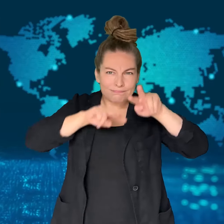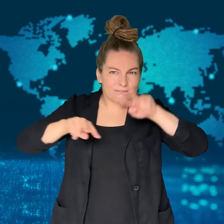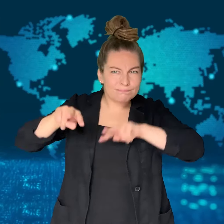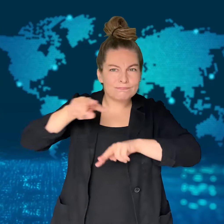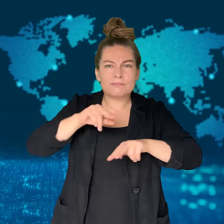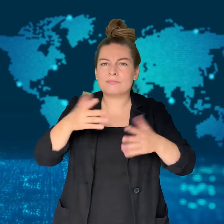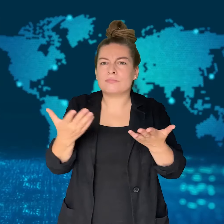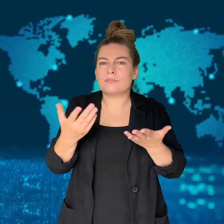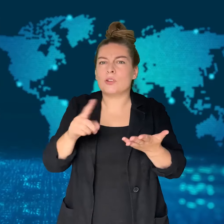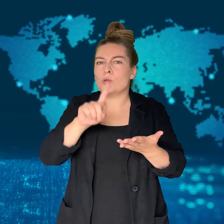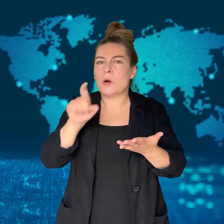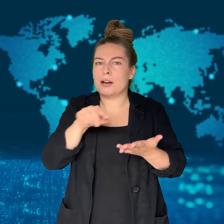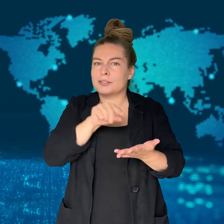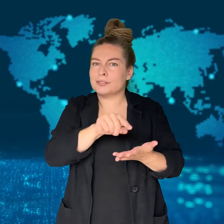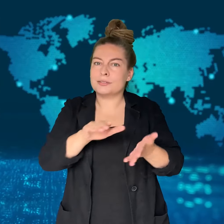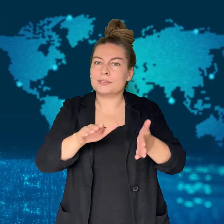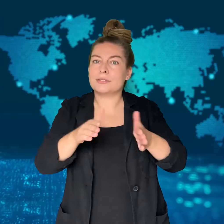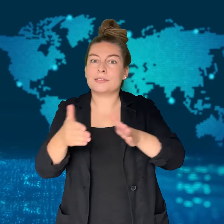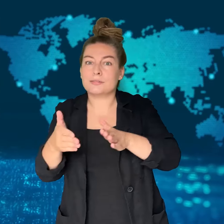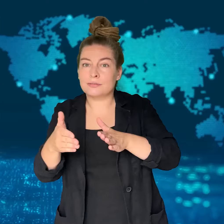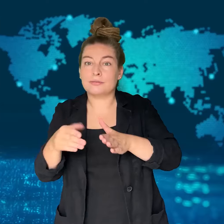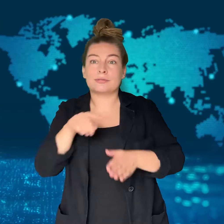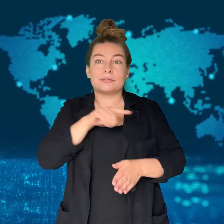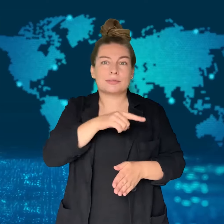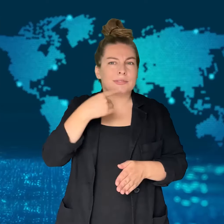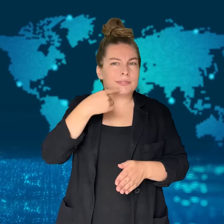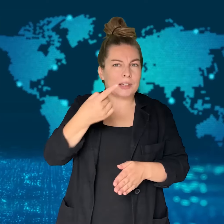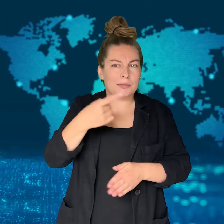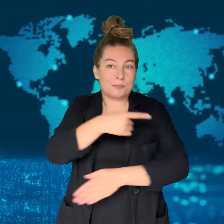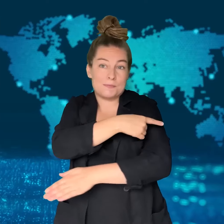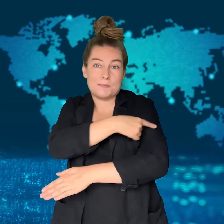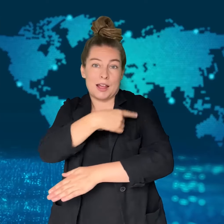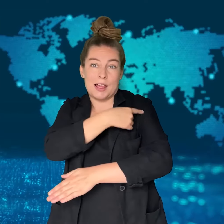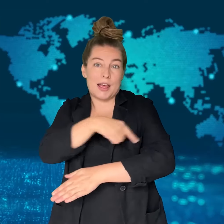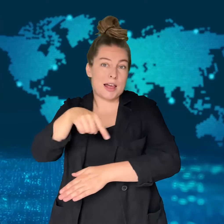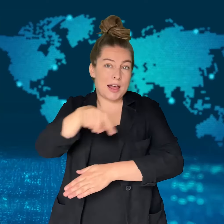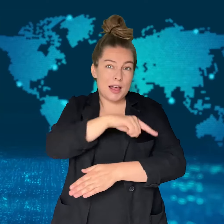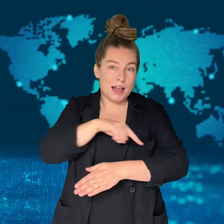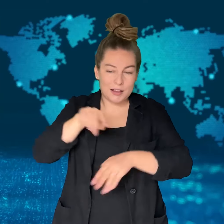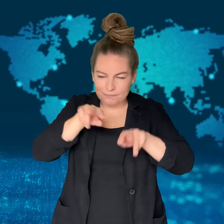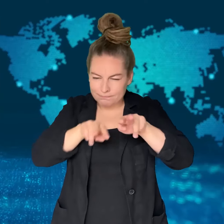They believe she committed suicide according to